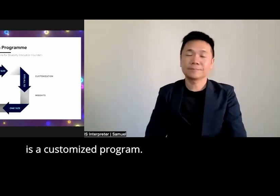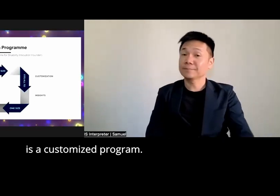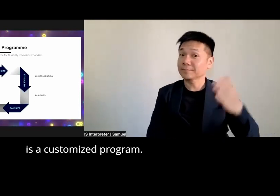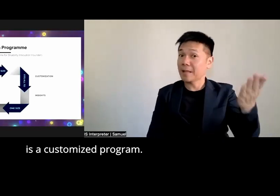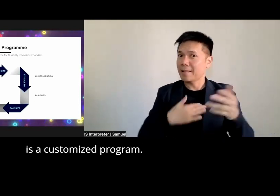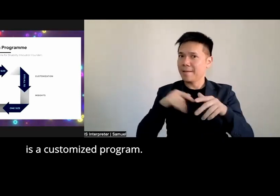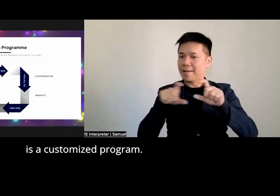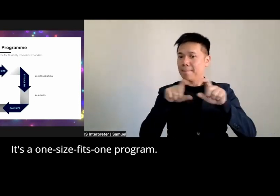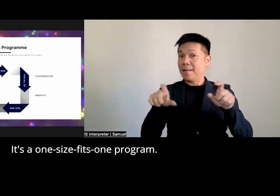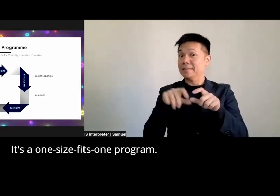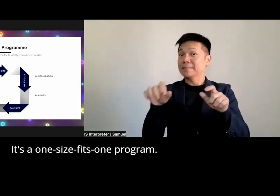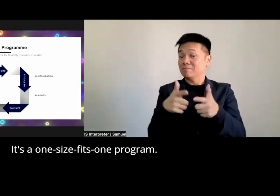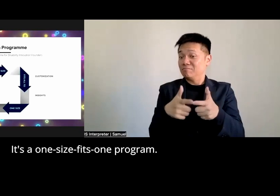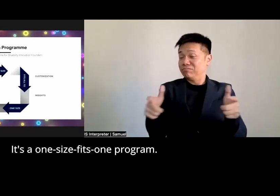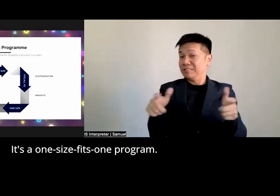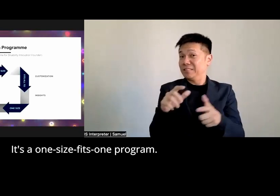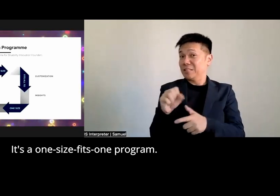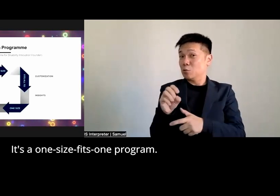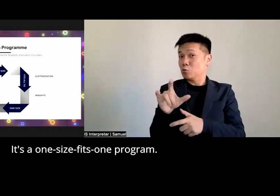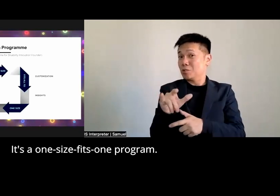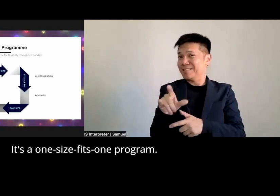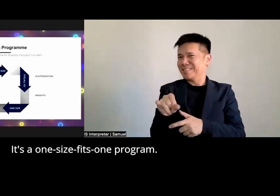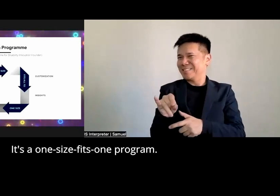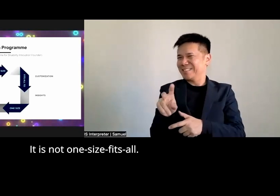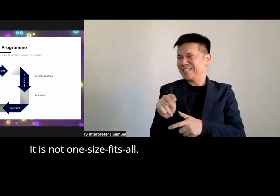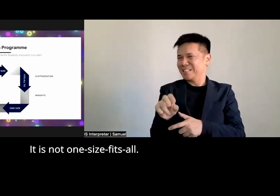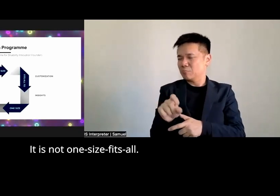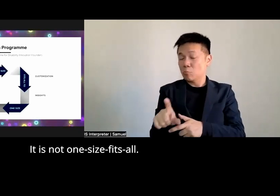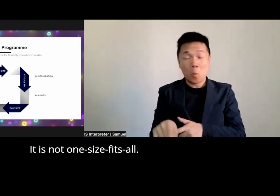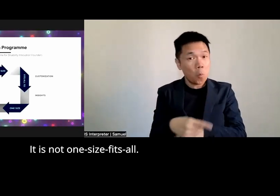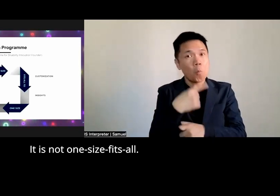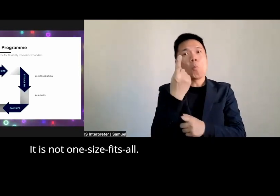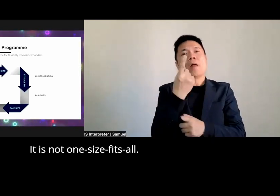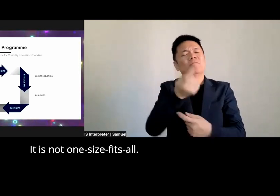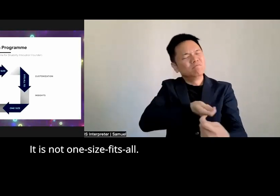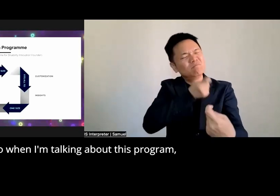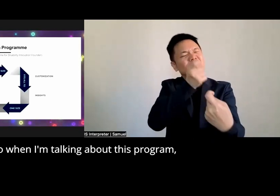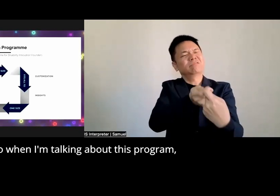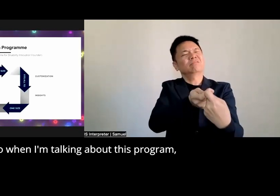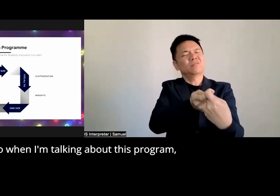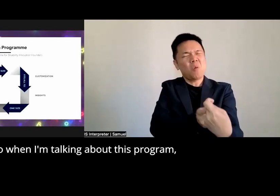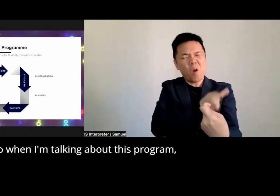customized program it's a oniz fits one program it is not one siiz fits all so when I'm talking about